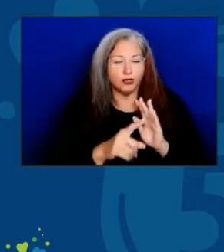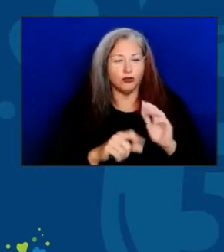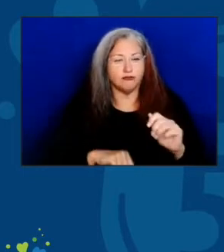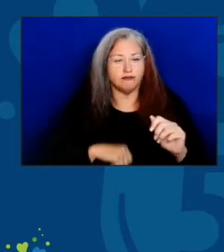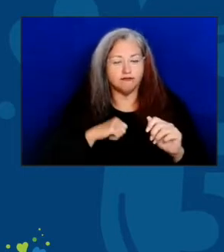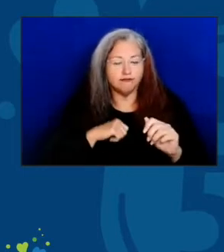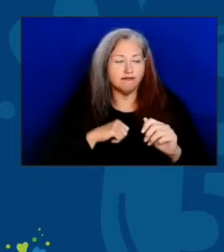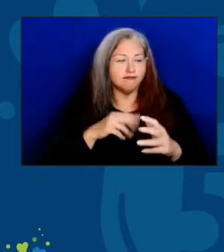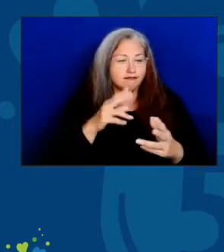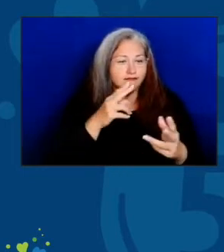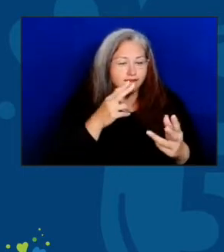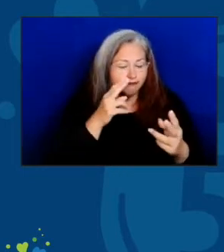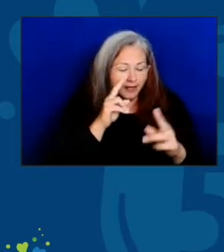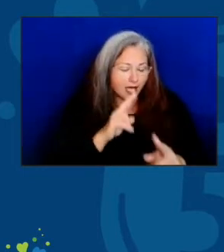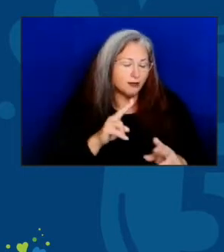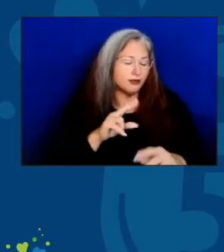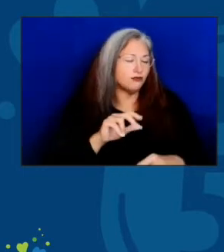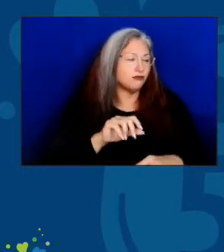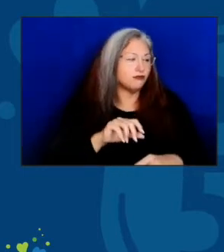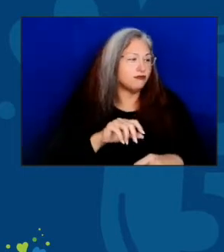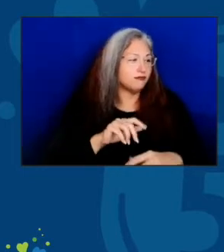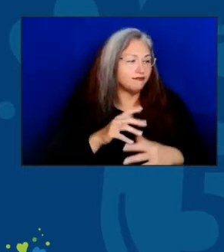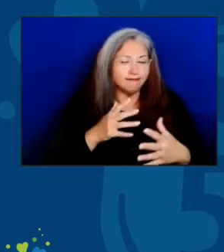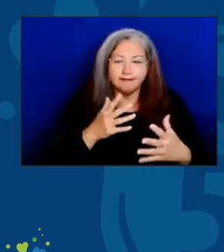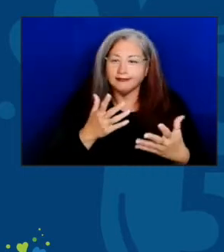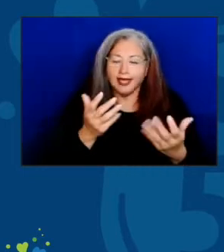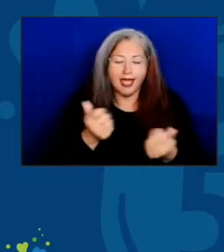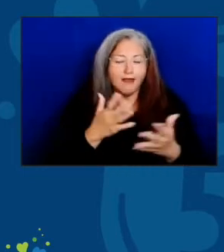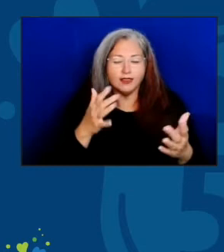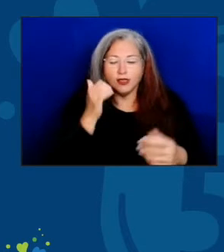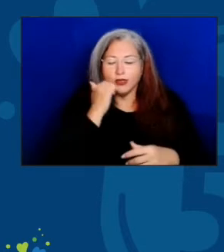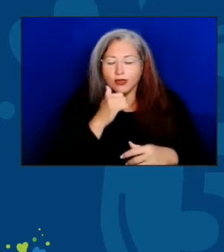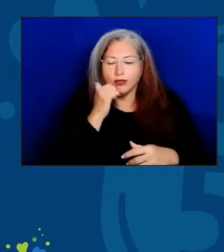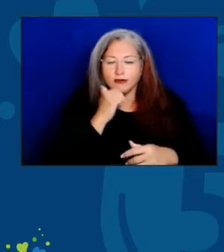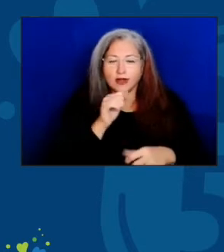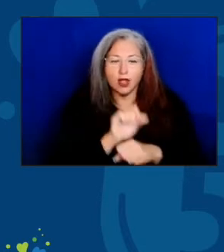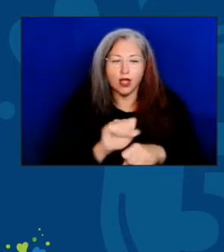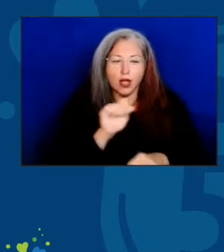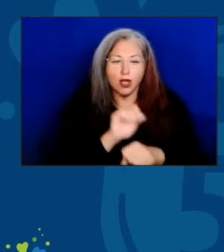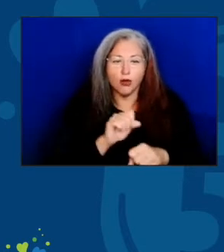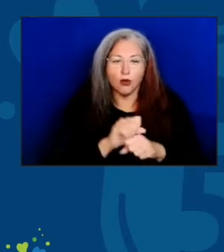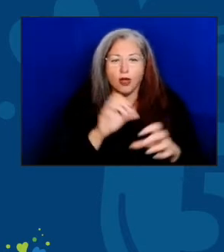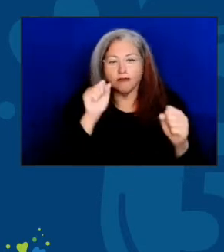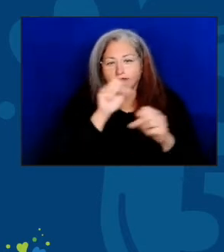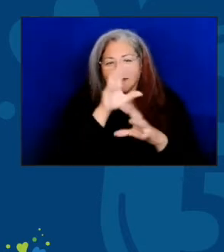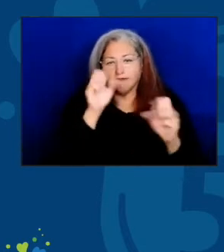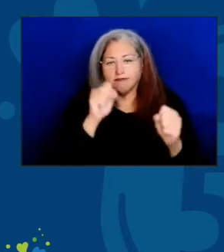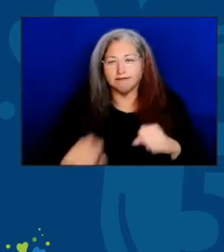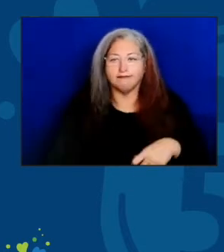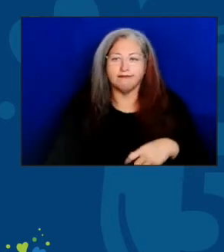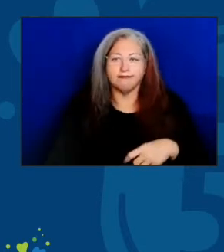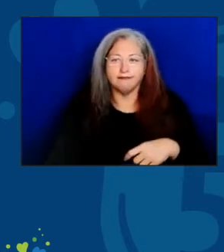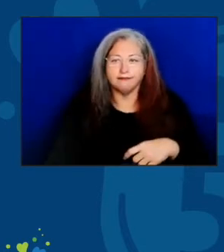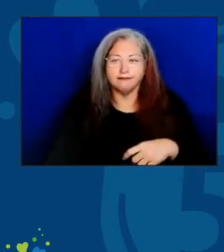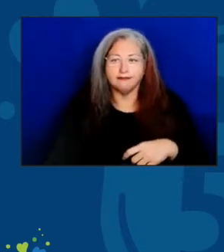and pride in the astonishing everyday work of the Senior Nutrition Programs. I'd actually like to take a moment